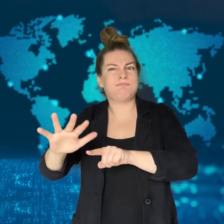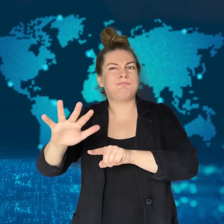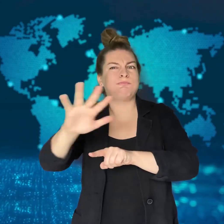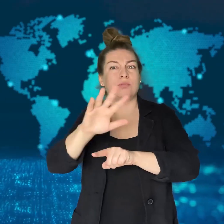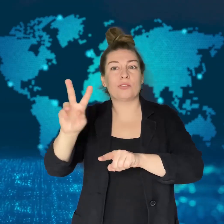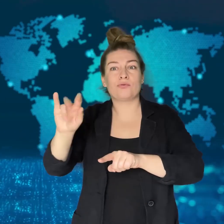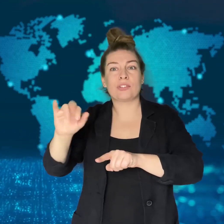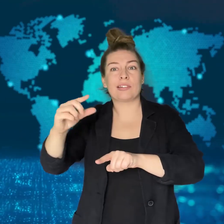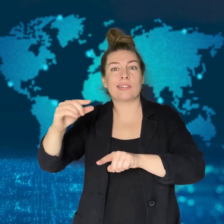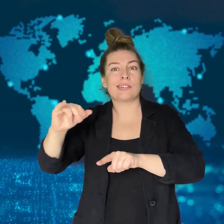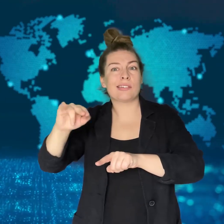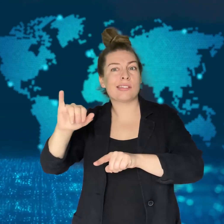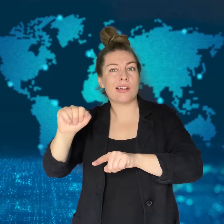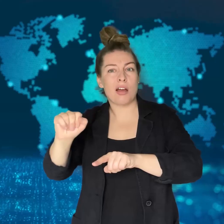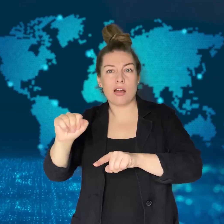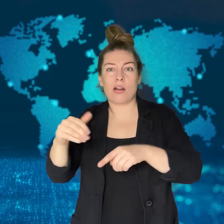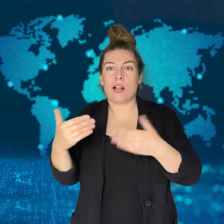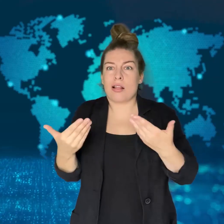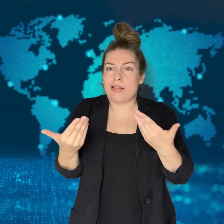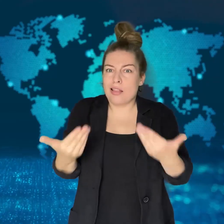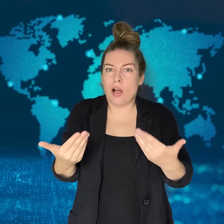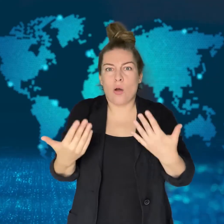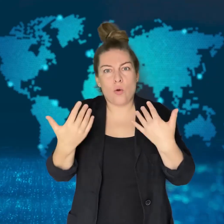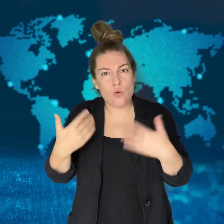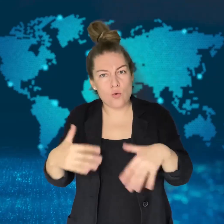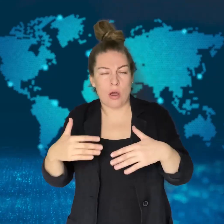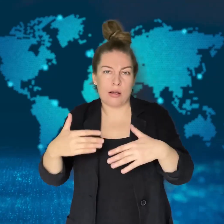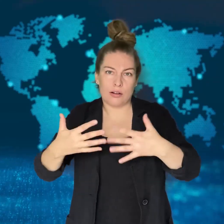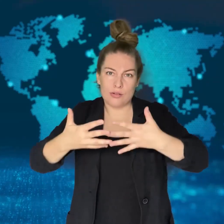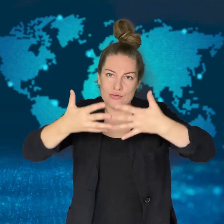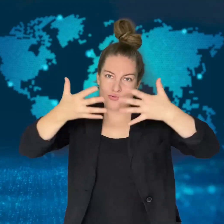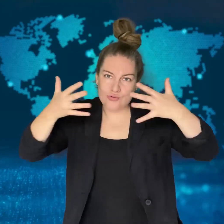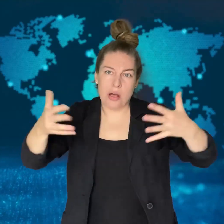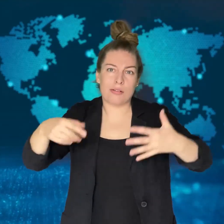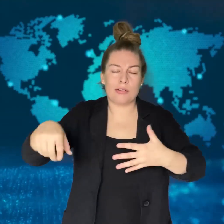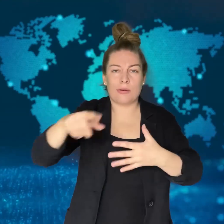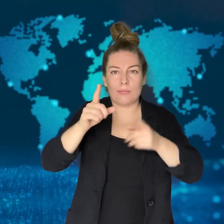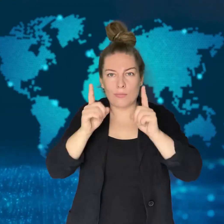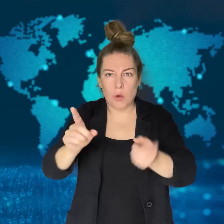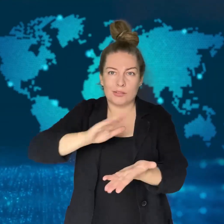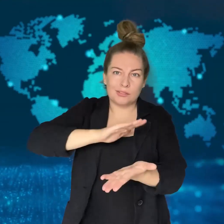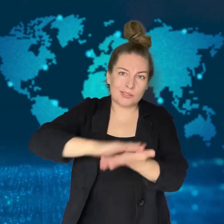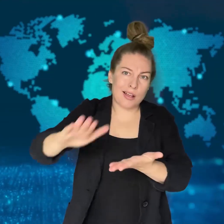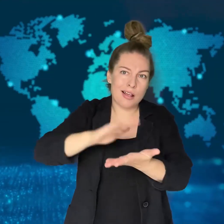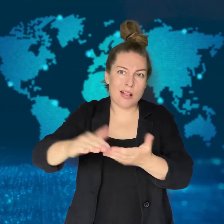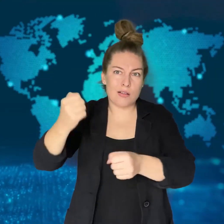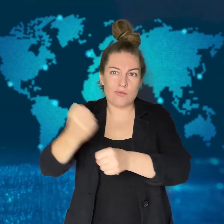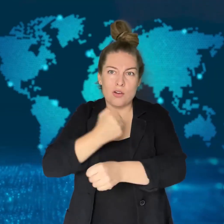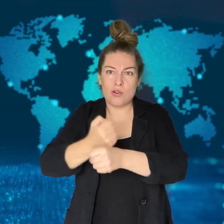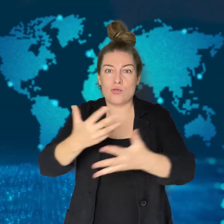The amount of water was huge that dams were straining to hold it.